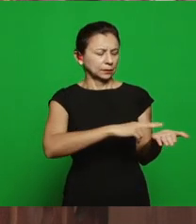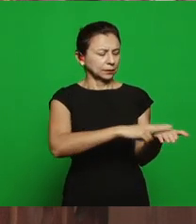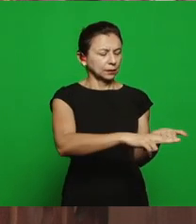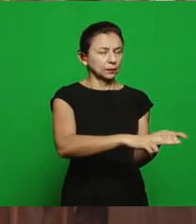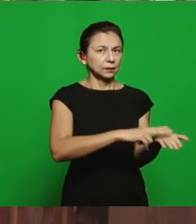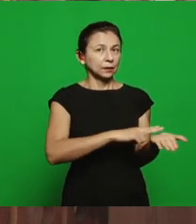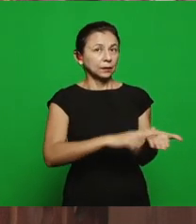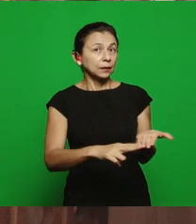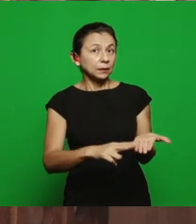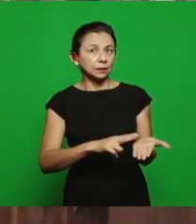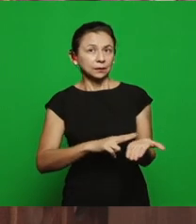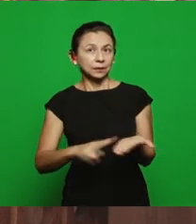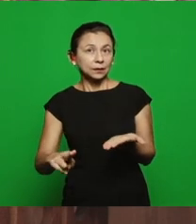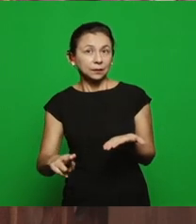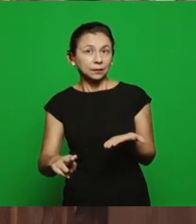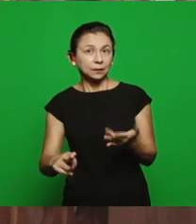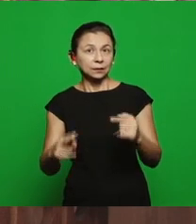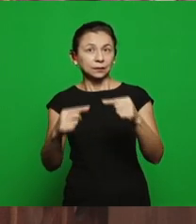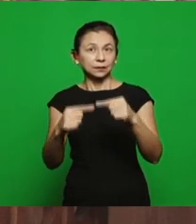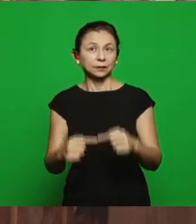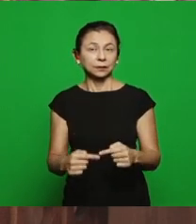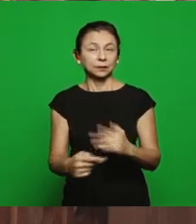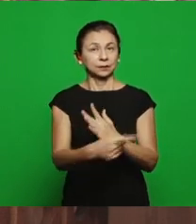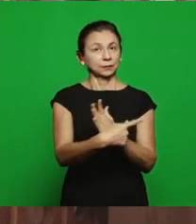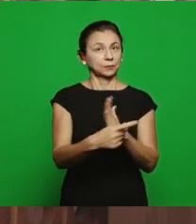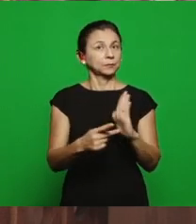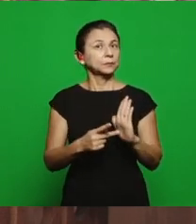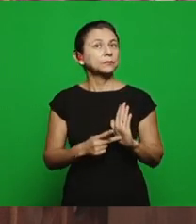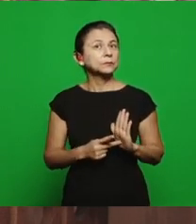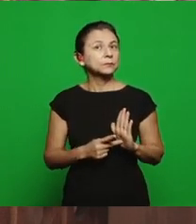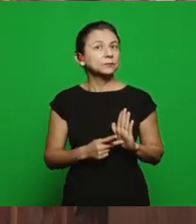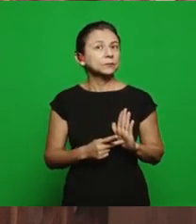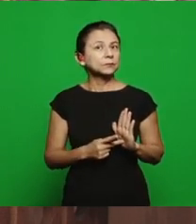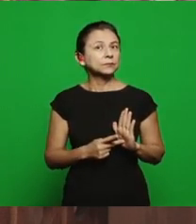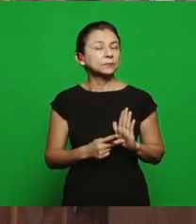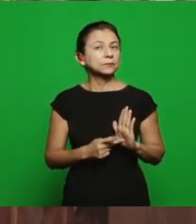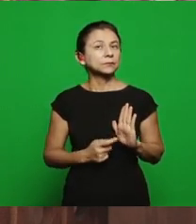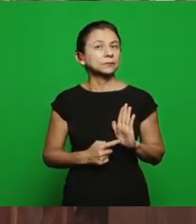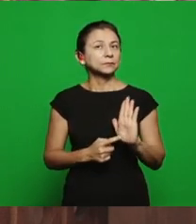to each parable and says about the operation of